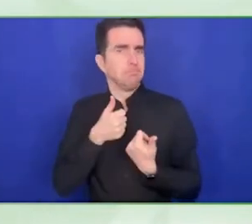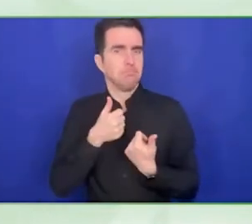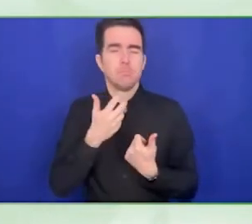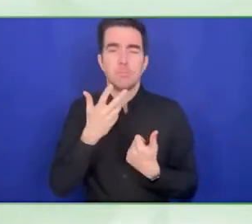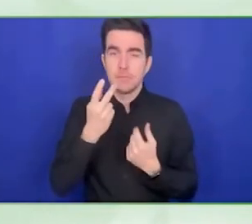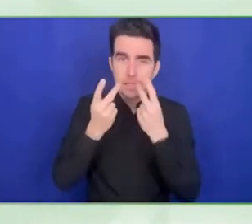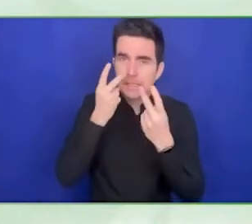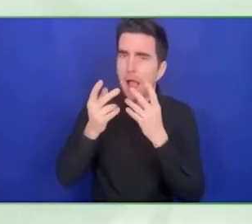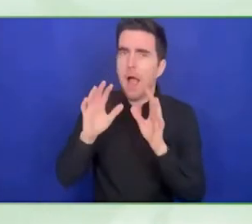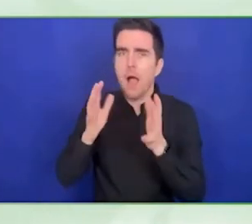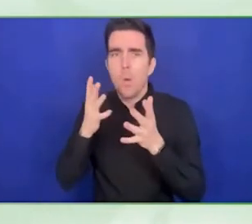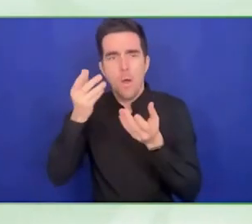That is excited to hear.